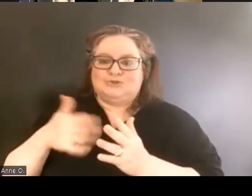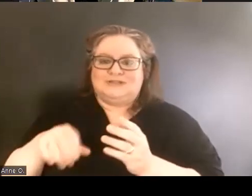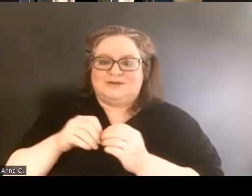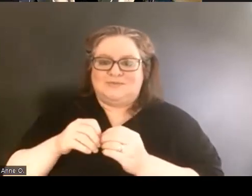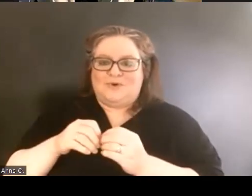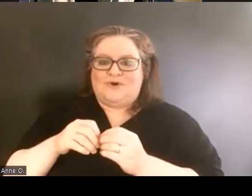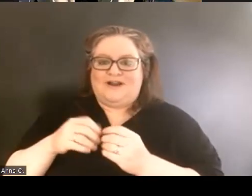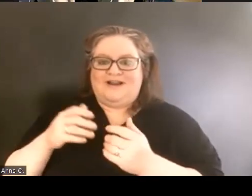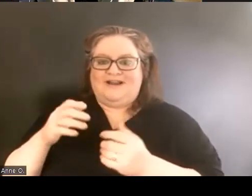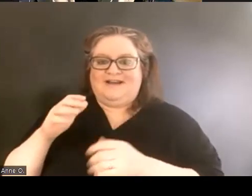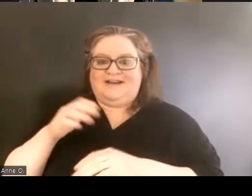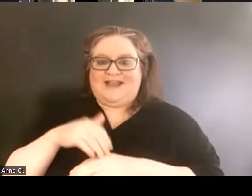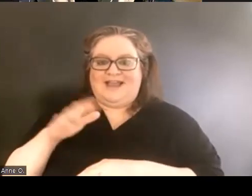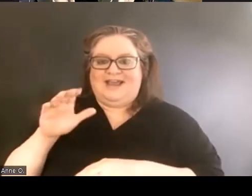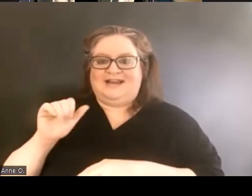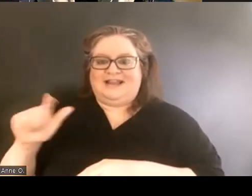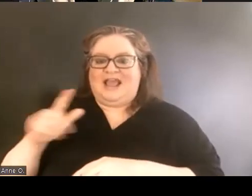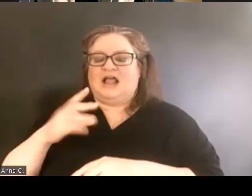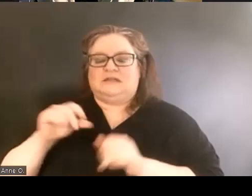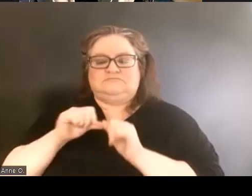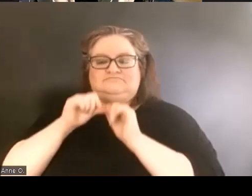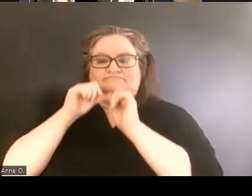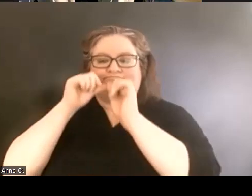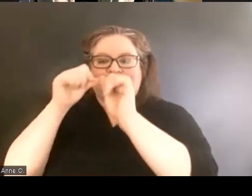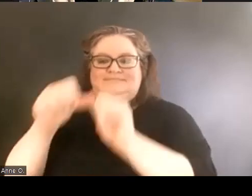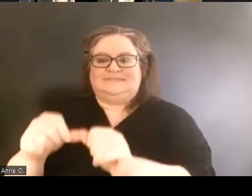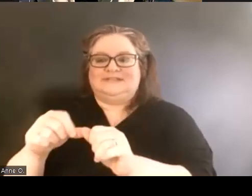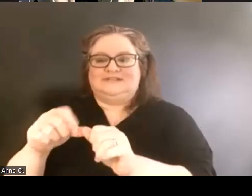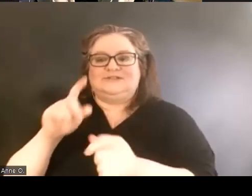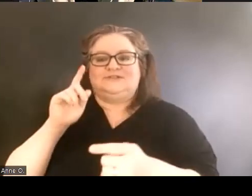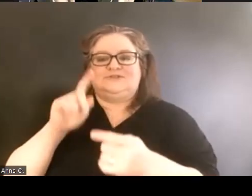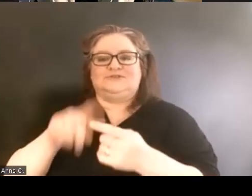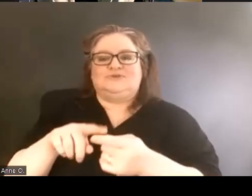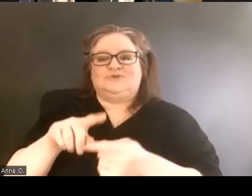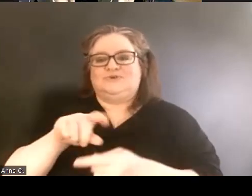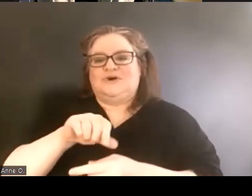and have both gone on to other endeavors.